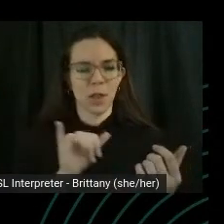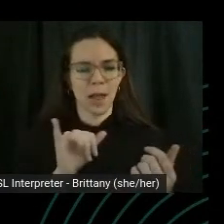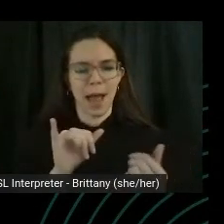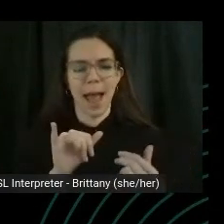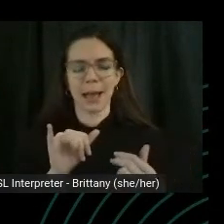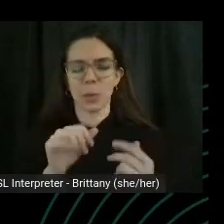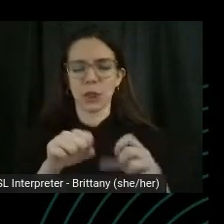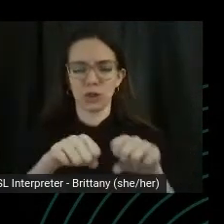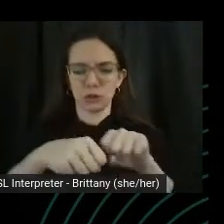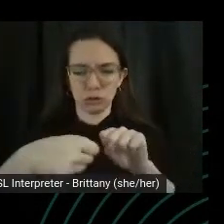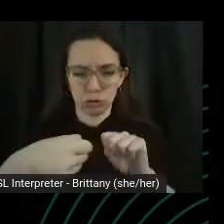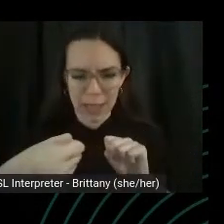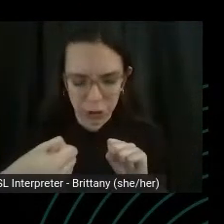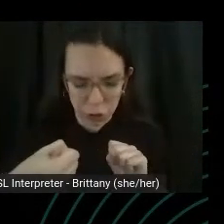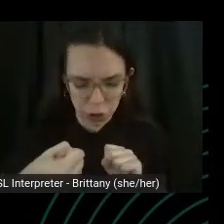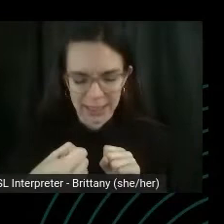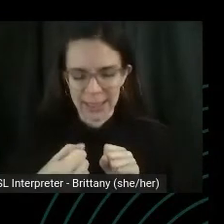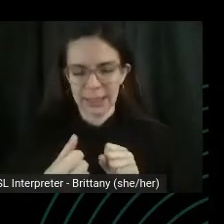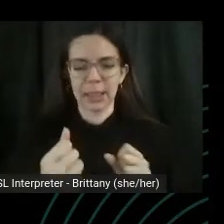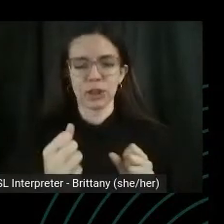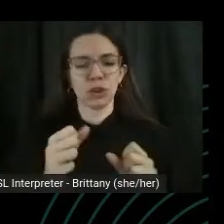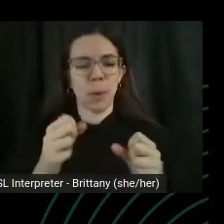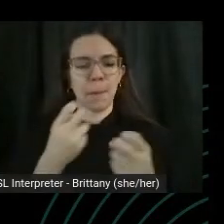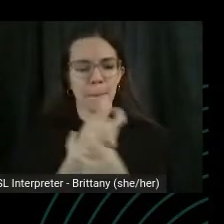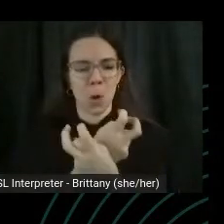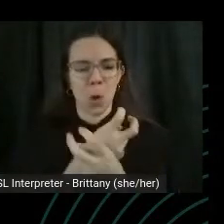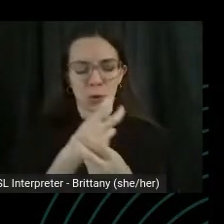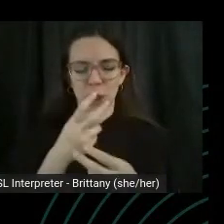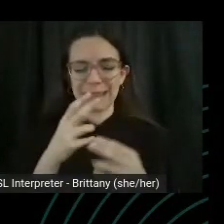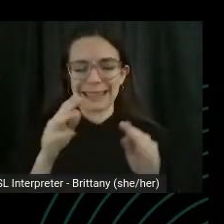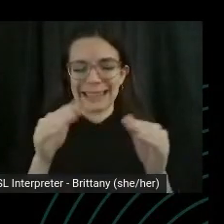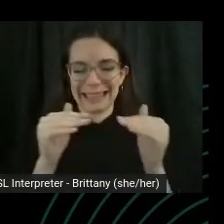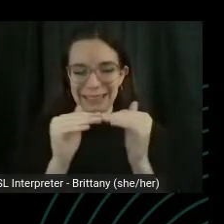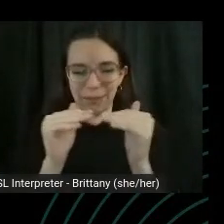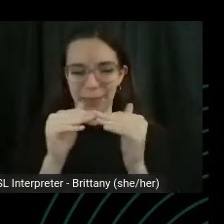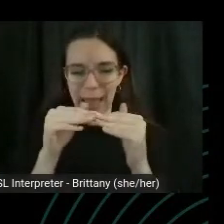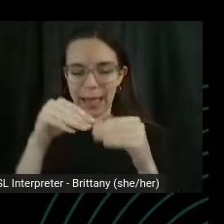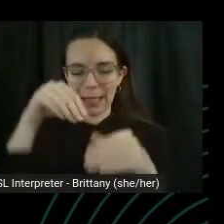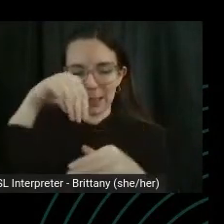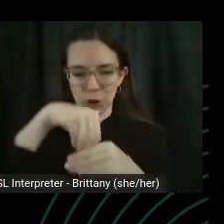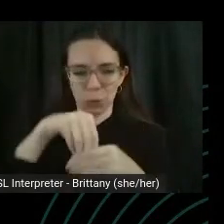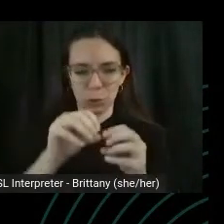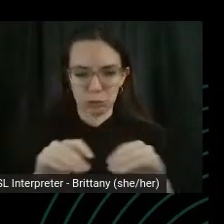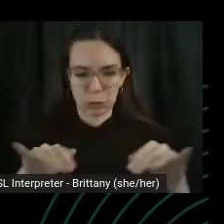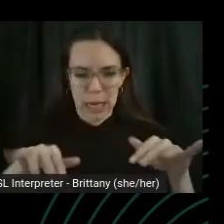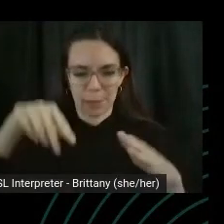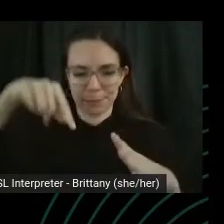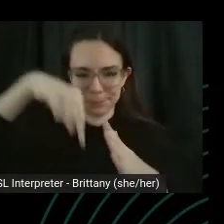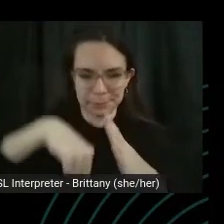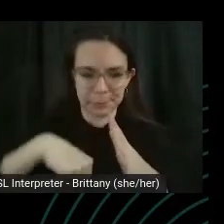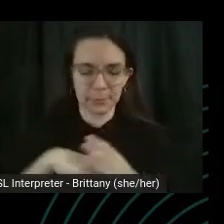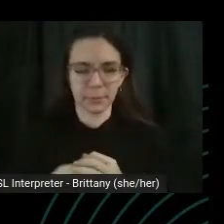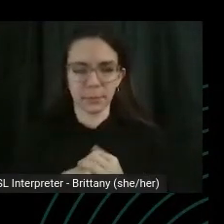and come up, and push the arms back. Reach back. Push. Push push.